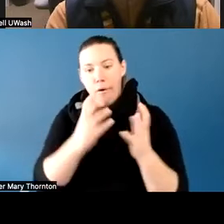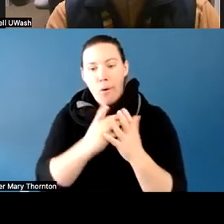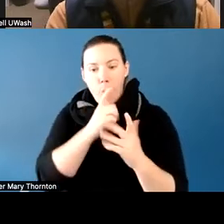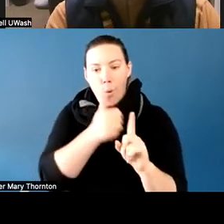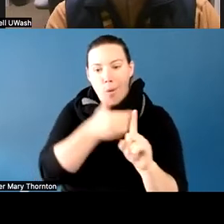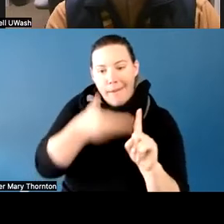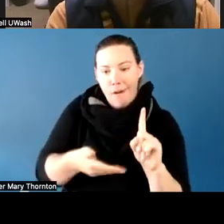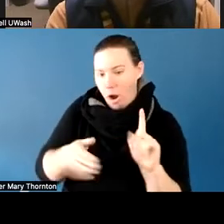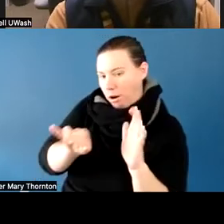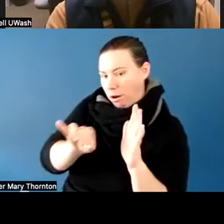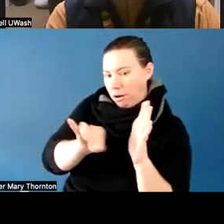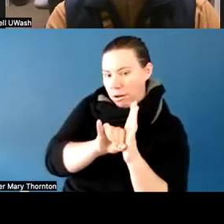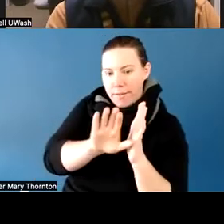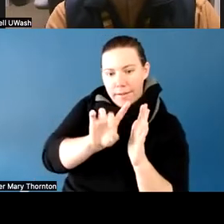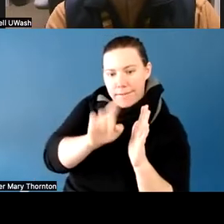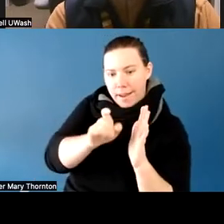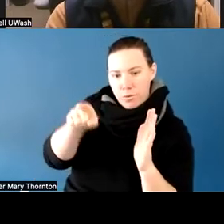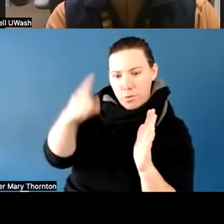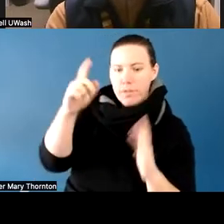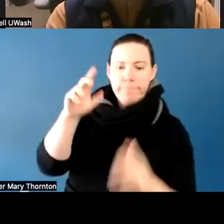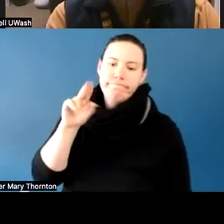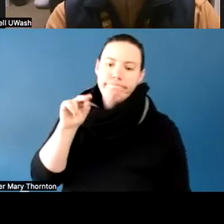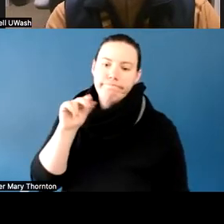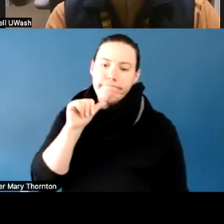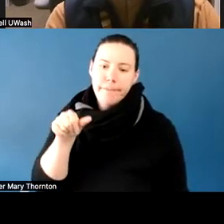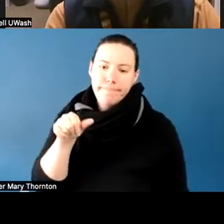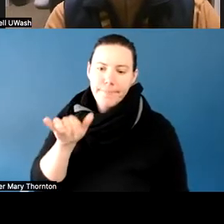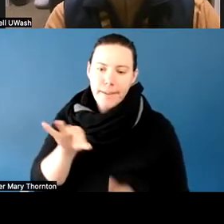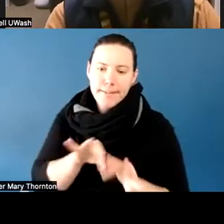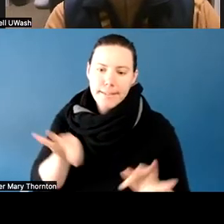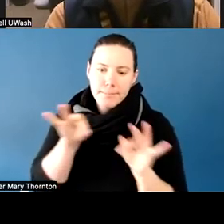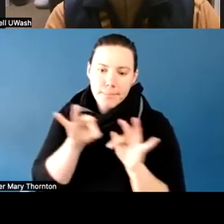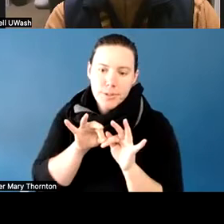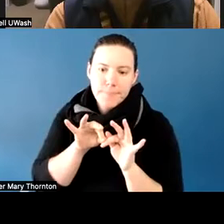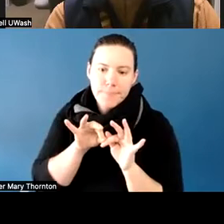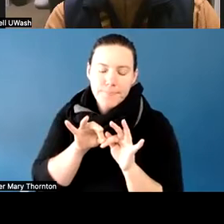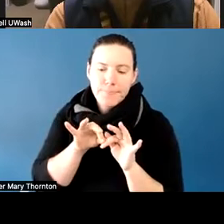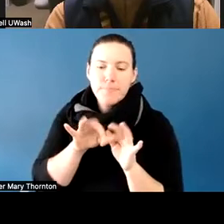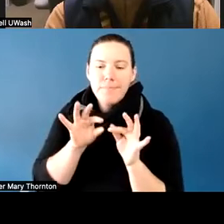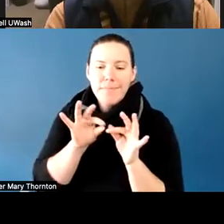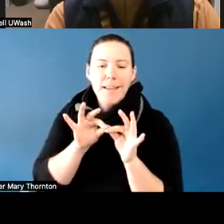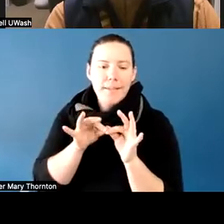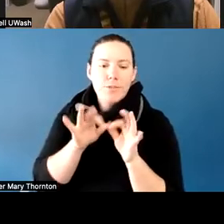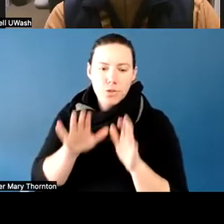because when we talk about both neurodiverse and neurodivergent students, that's just a part of who they